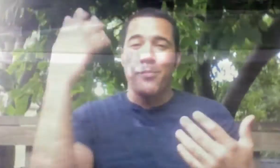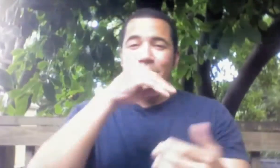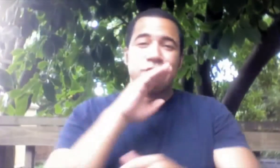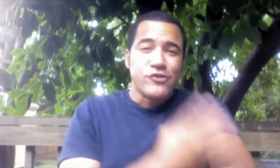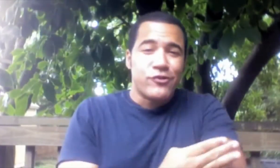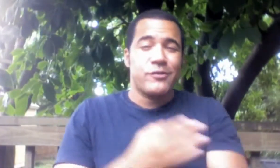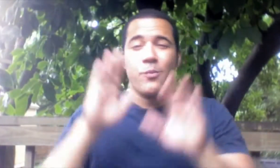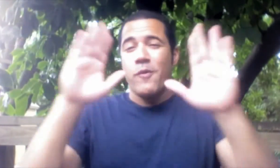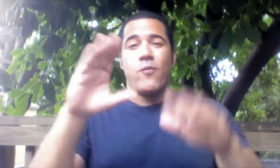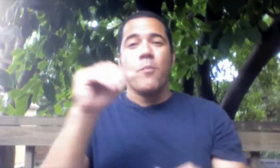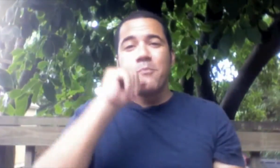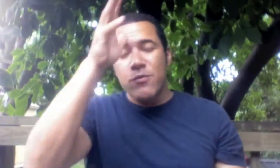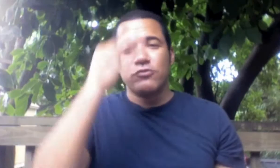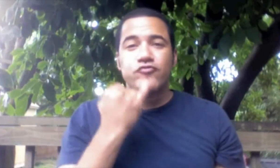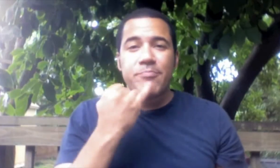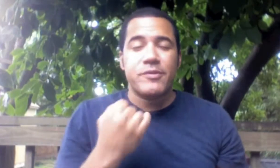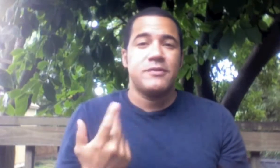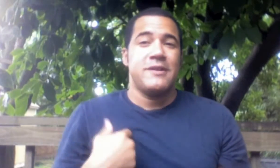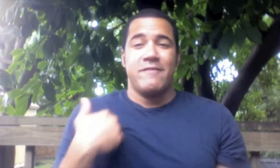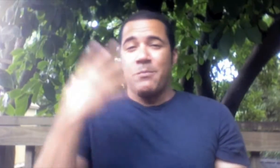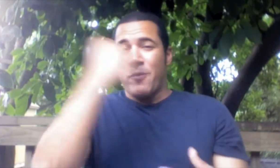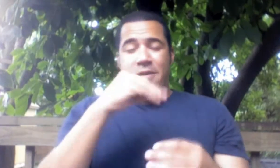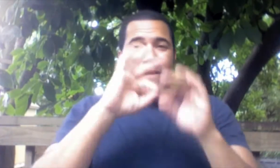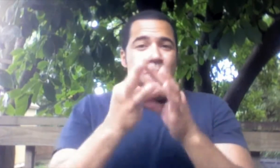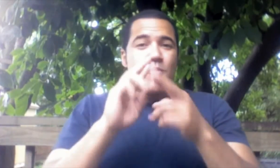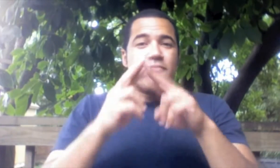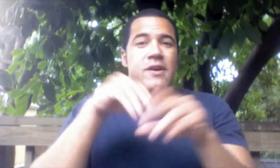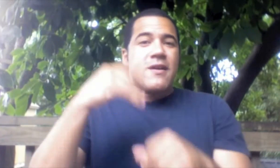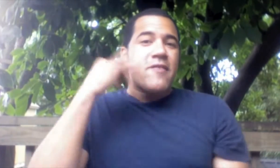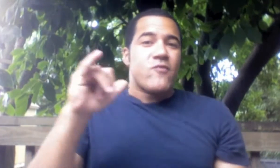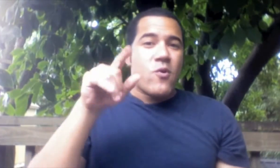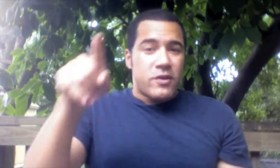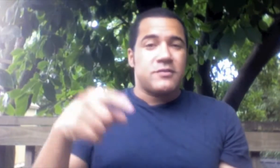I have a beautiful daughter, a wonderful co-parent, Jamie, I have a beautiful family and relatives out in California...